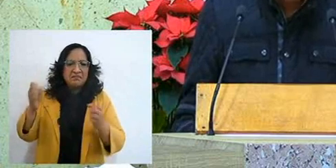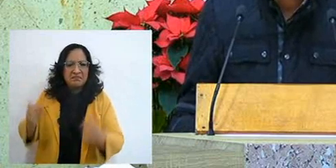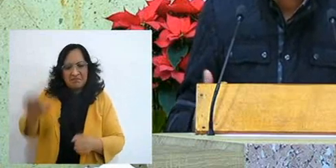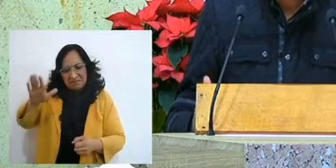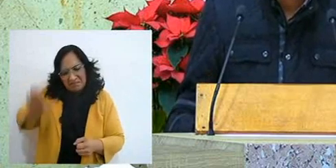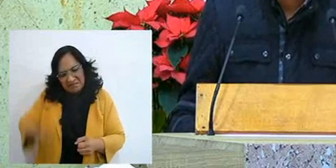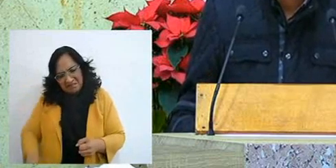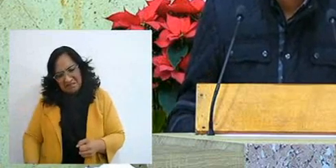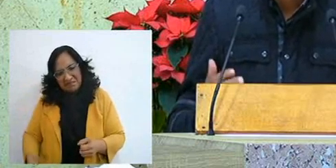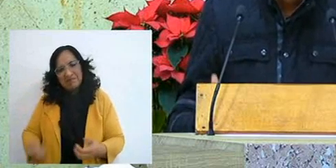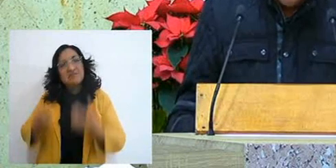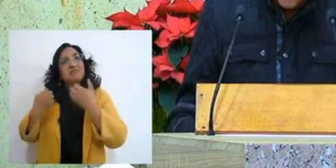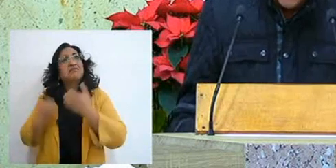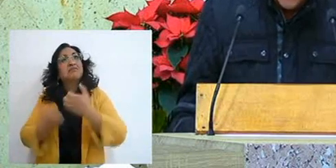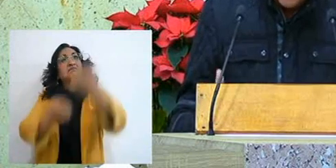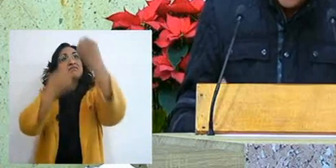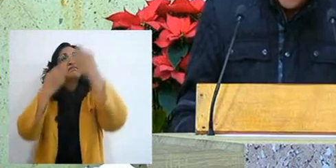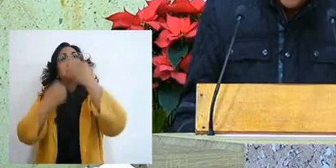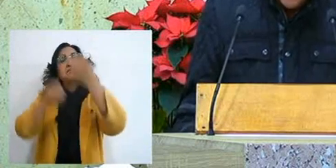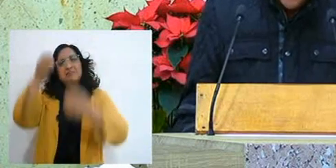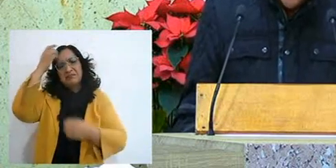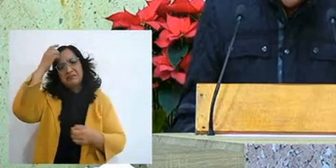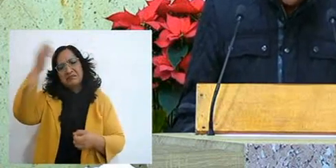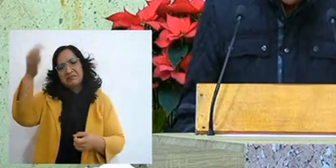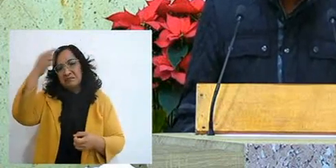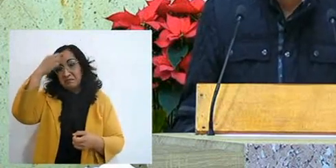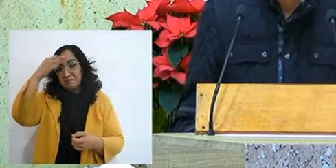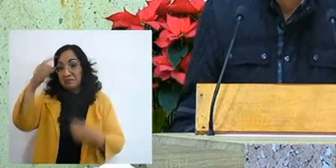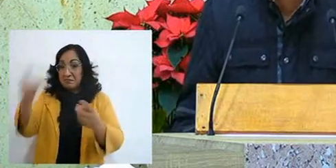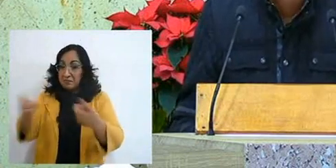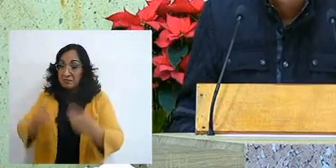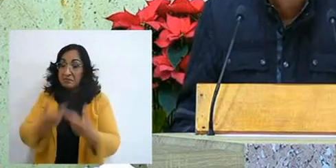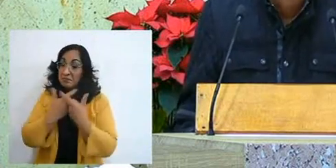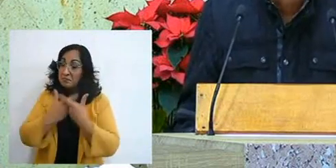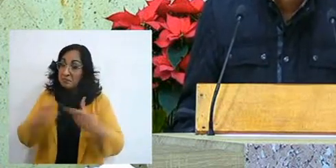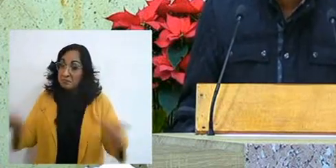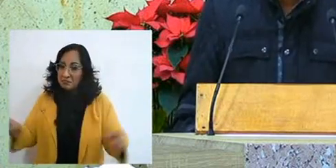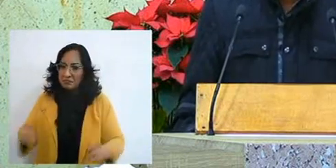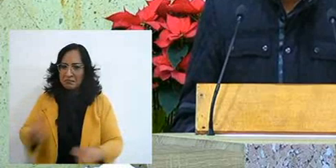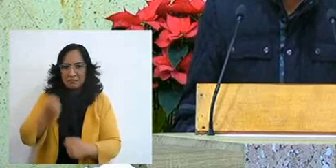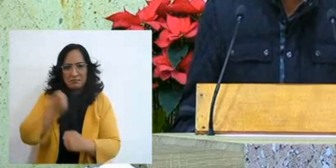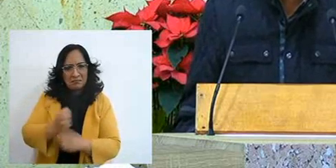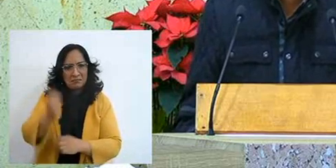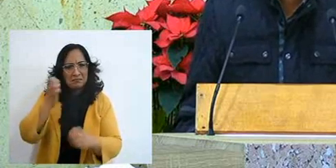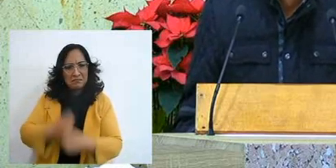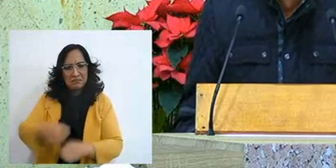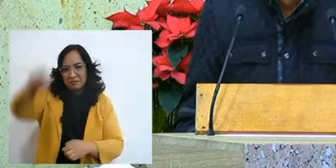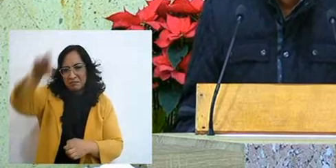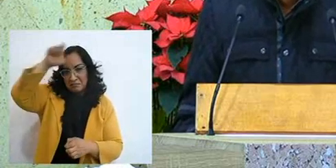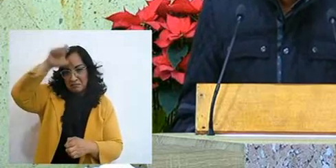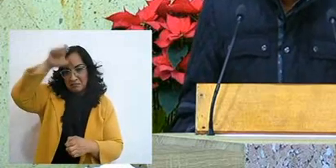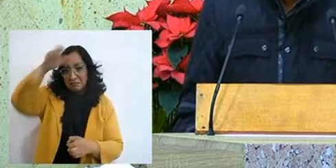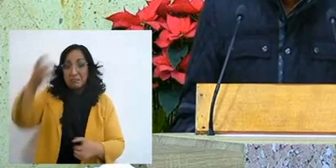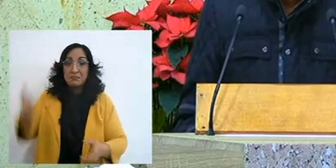cries out to his God to be freed from the slavery of Egypt, it was a slavery